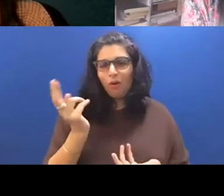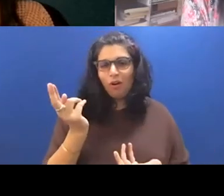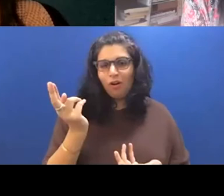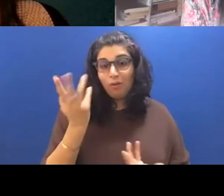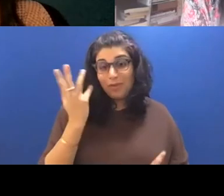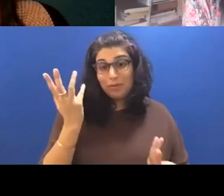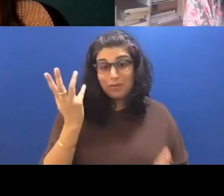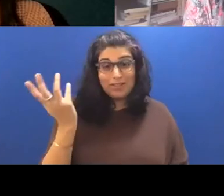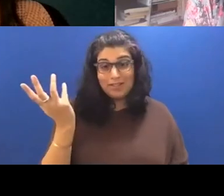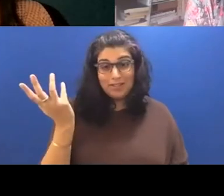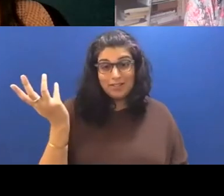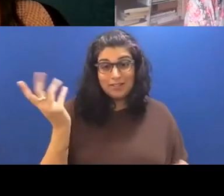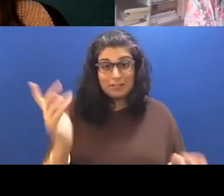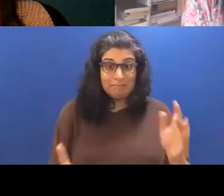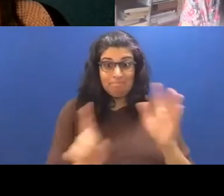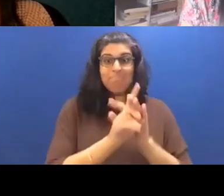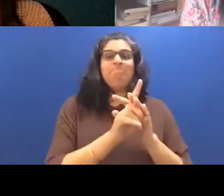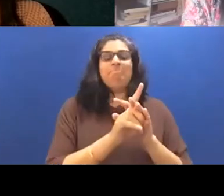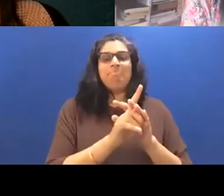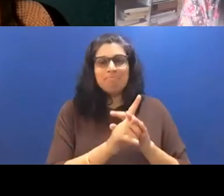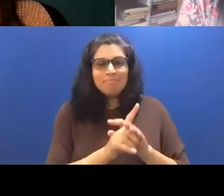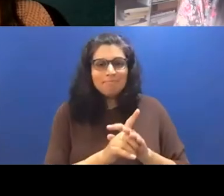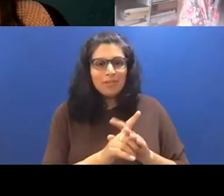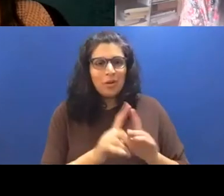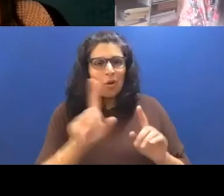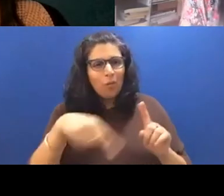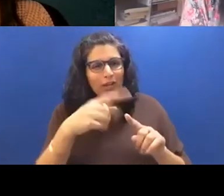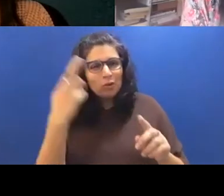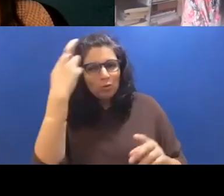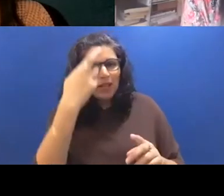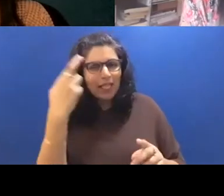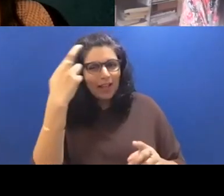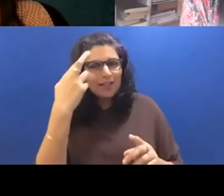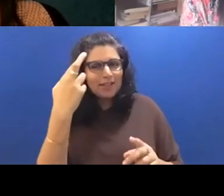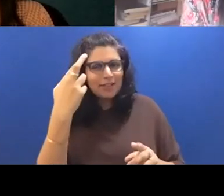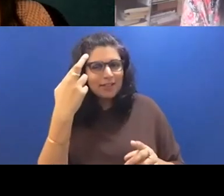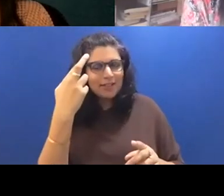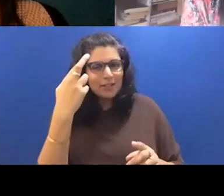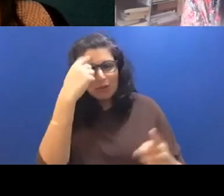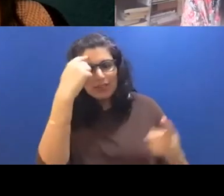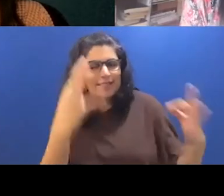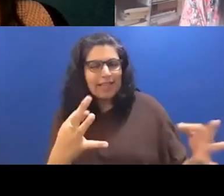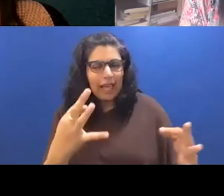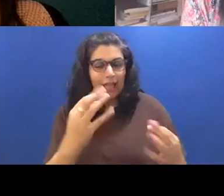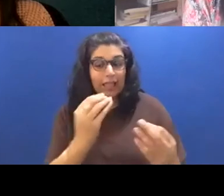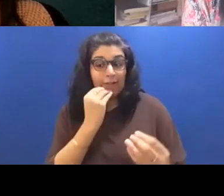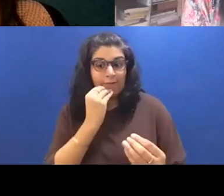it just kind of appeared there on the page for you. But when did you decide that it would be so central to this story?